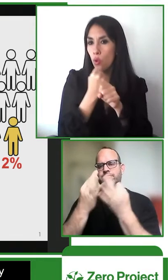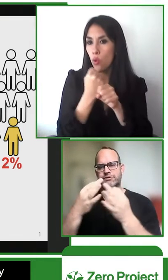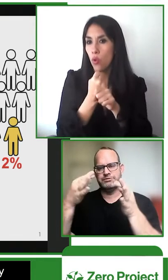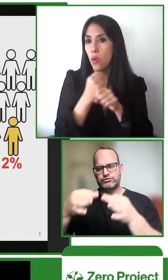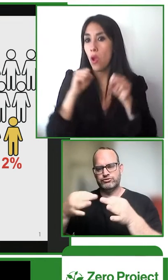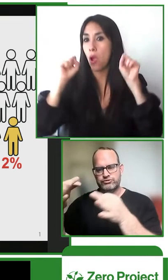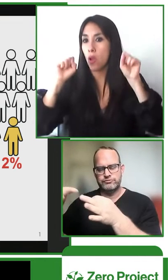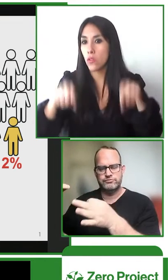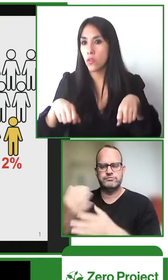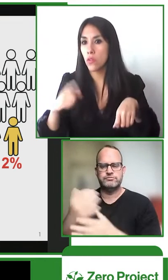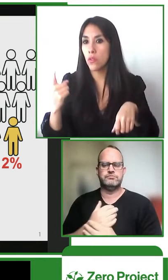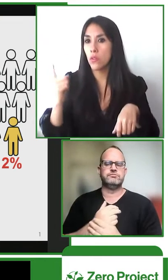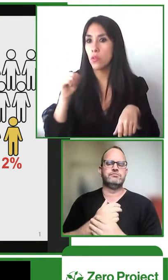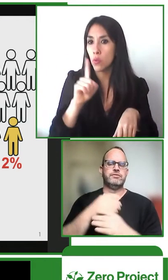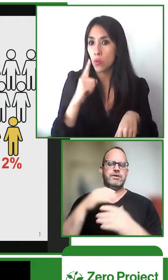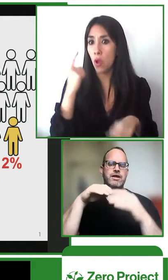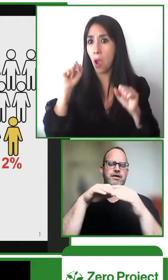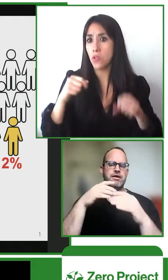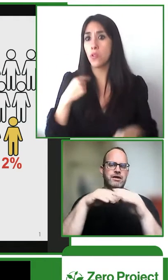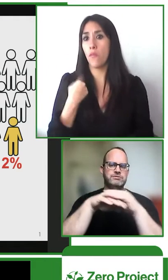a variety of reasons there's political reasons